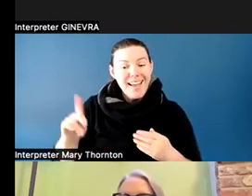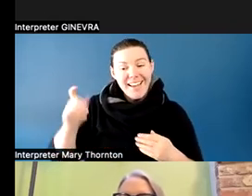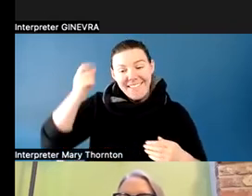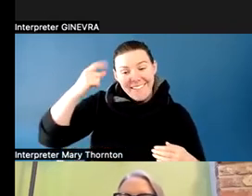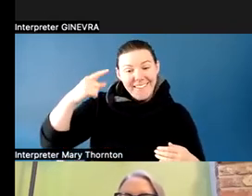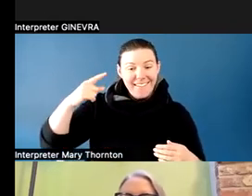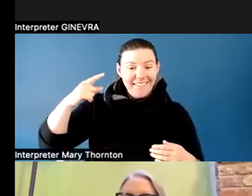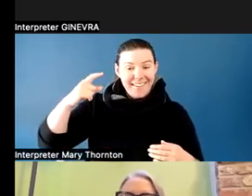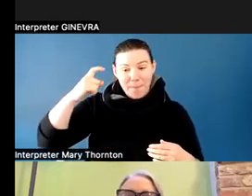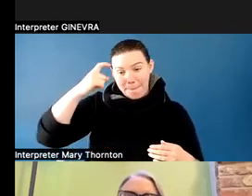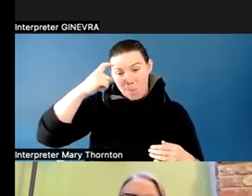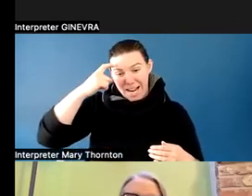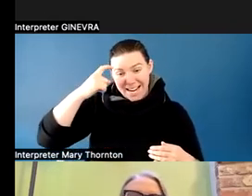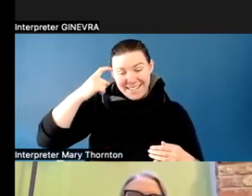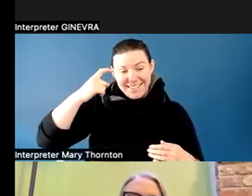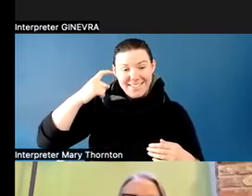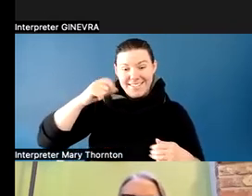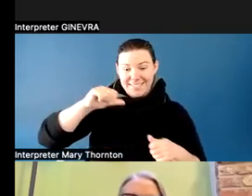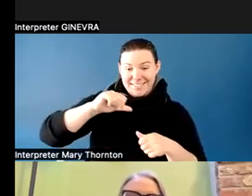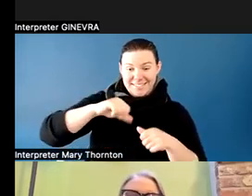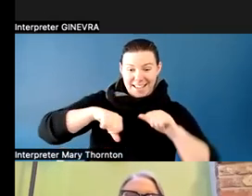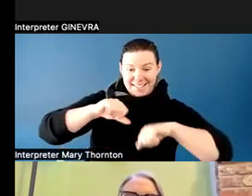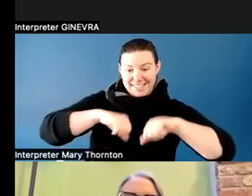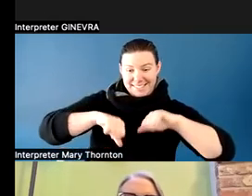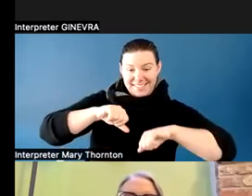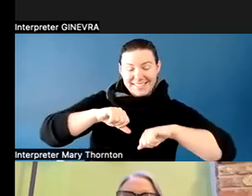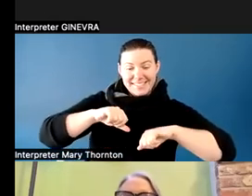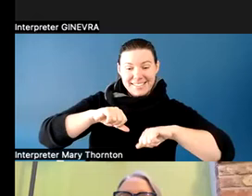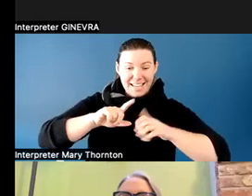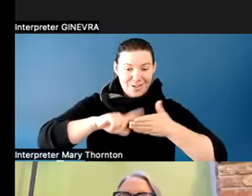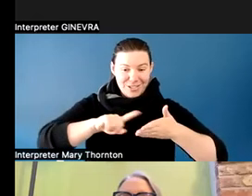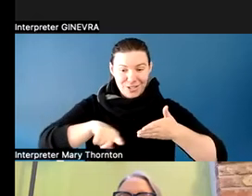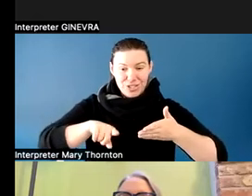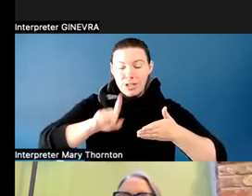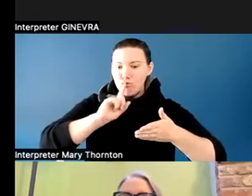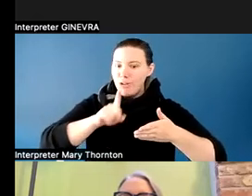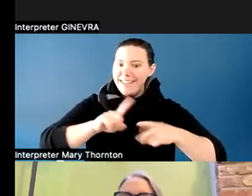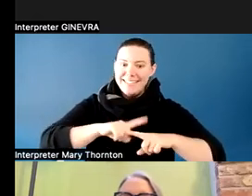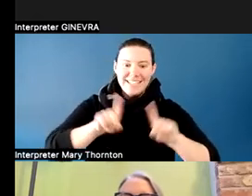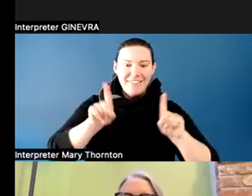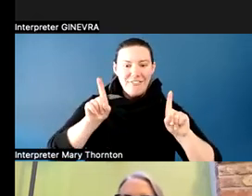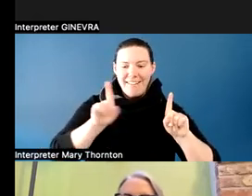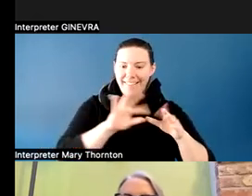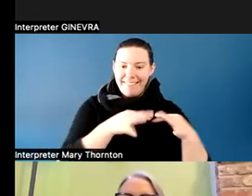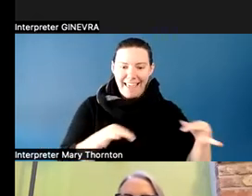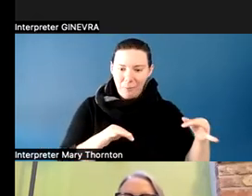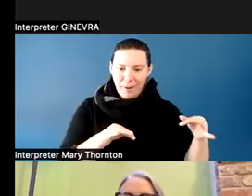it's a completely different language. In fact, it's Greek and Latin. That's where all of our terms in neuroscience come from.